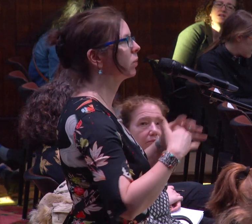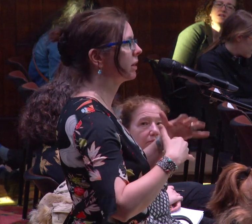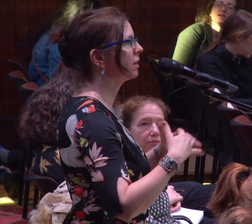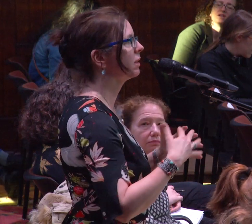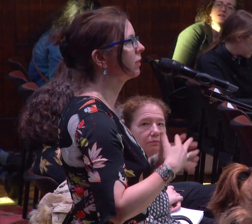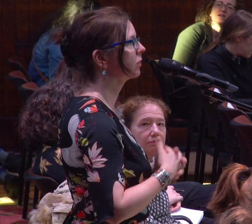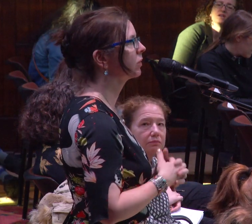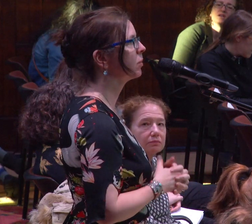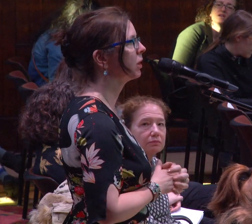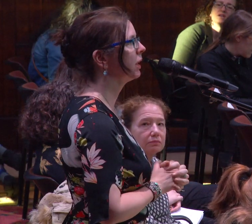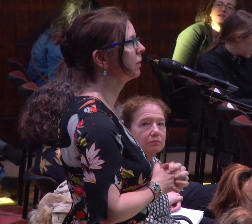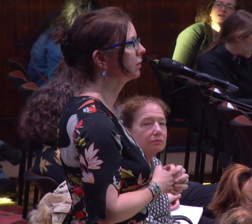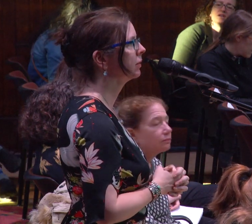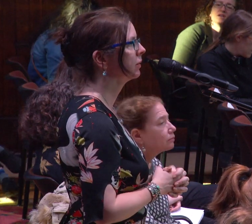within the deaf community?